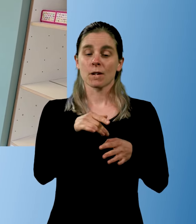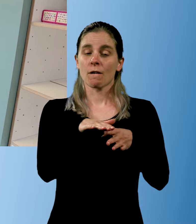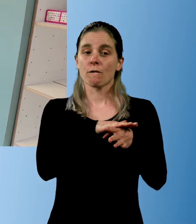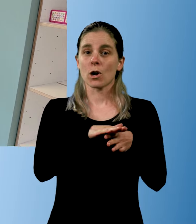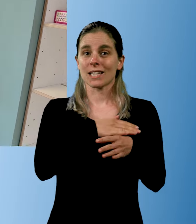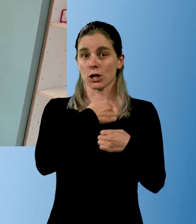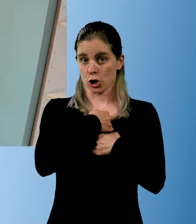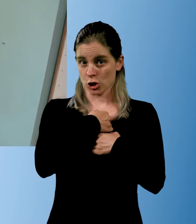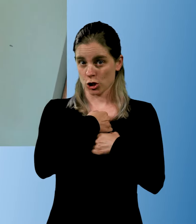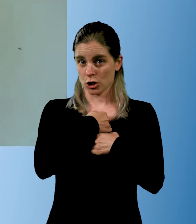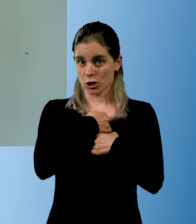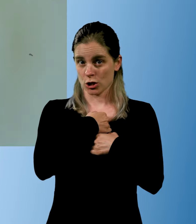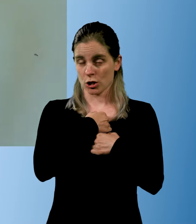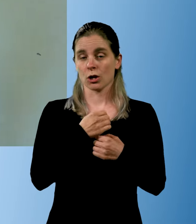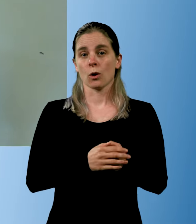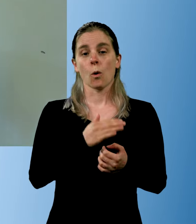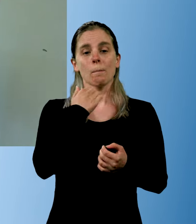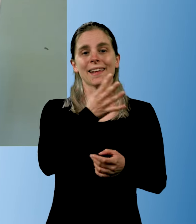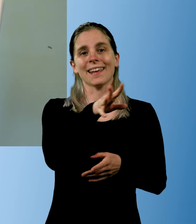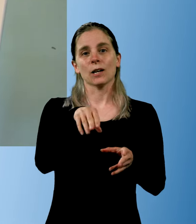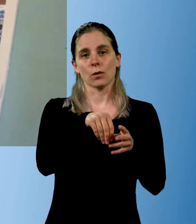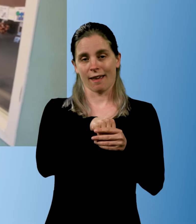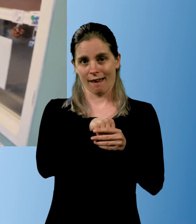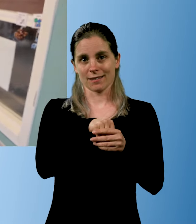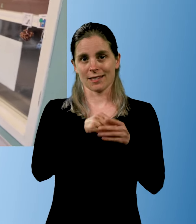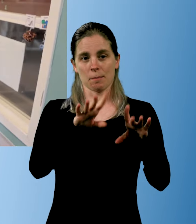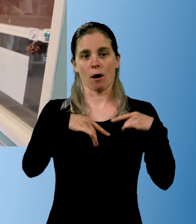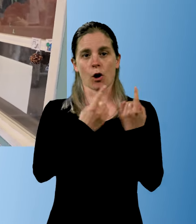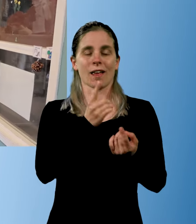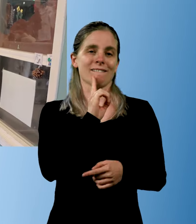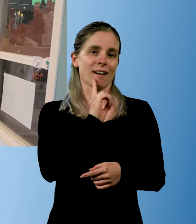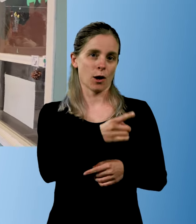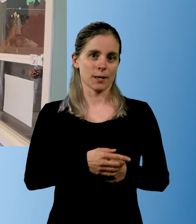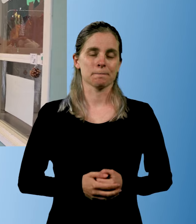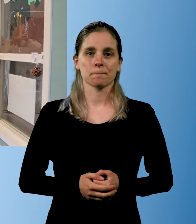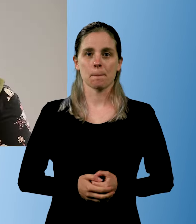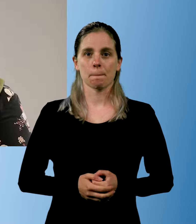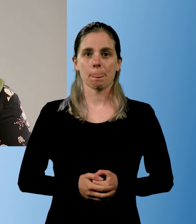So that he feels safe and is included in the activities.